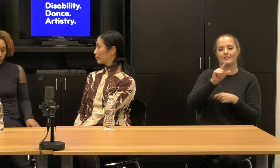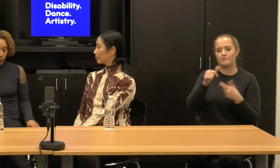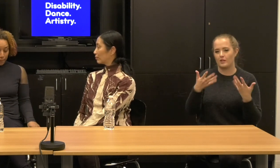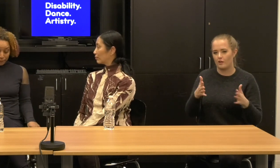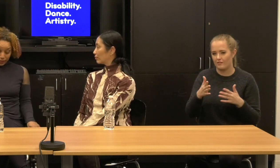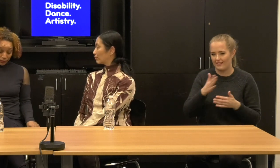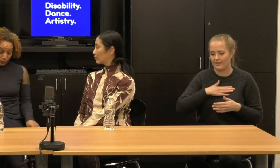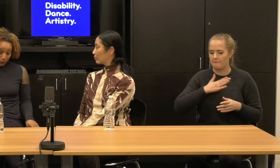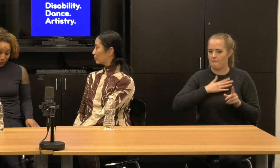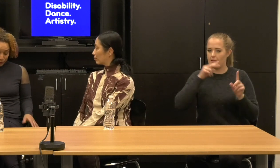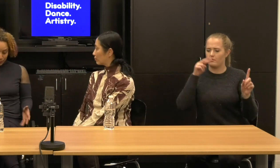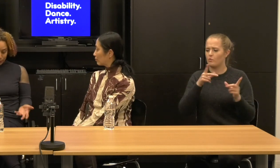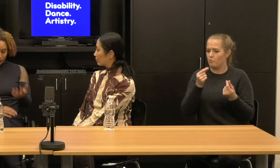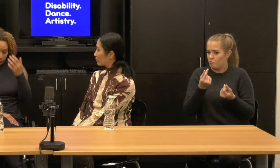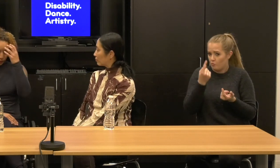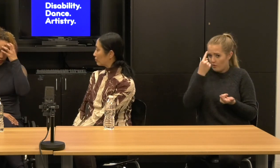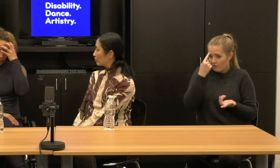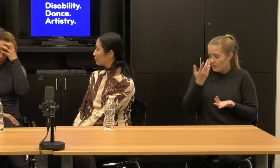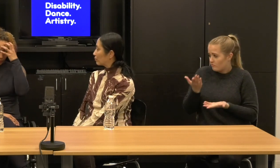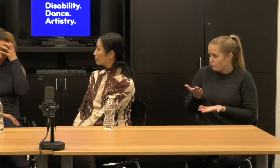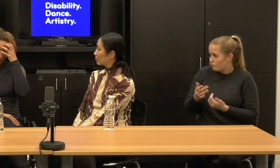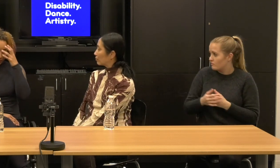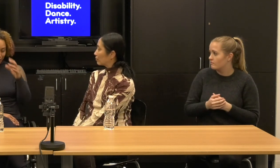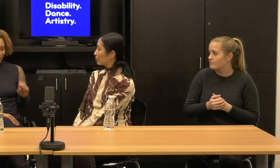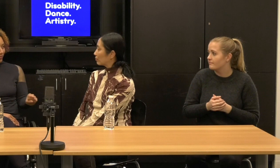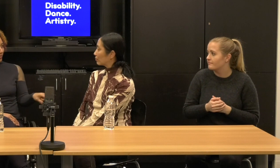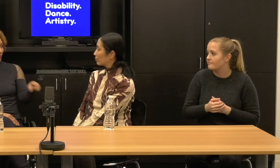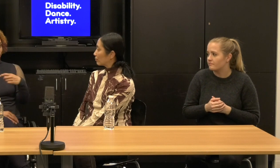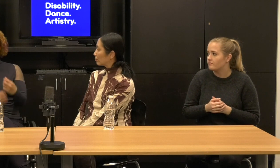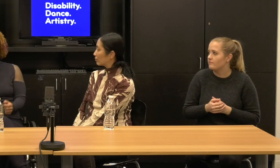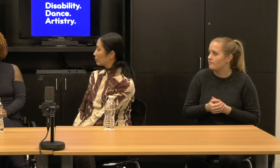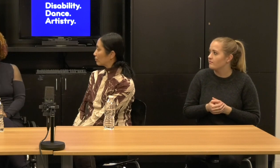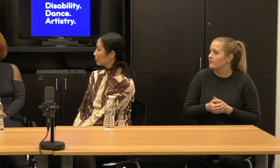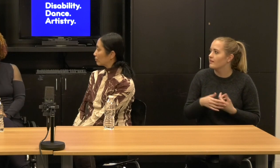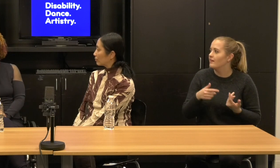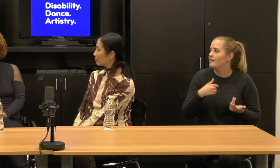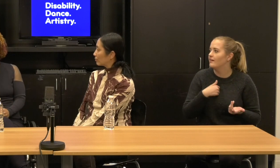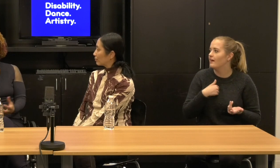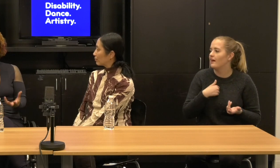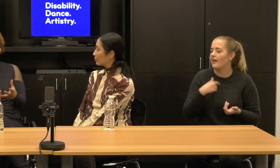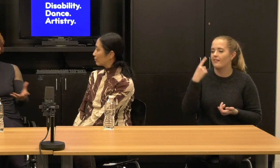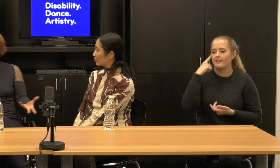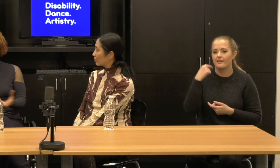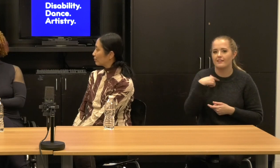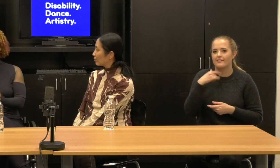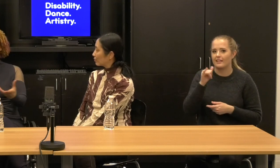Alice: Well, my perspective is that I think this is the way I had my hand and I was, I